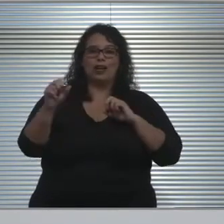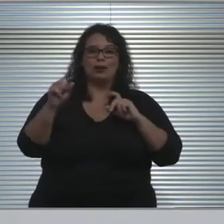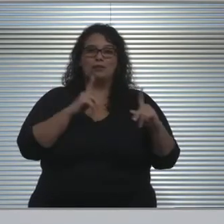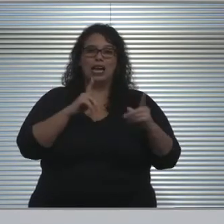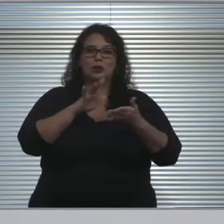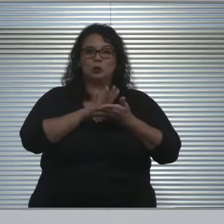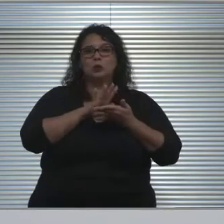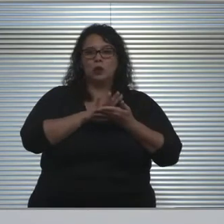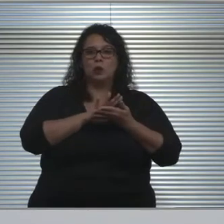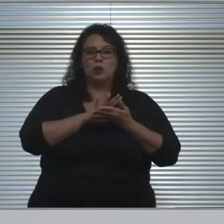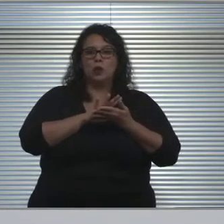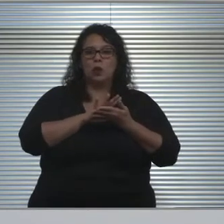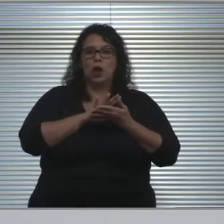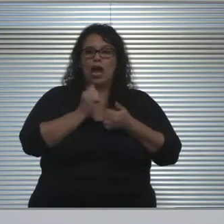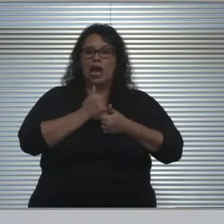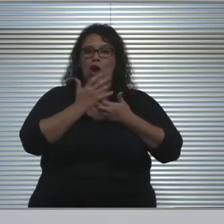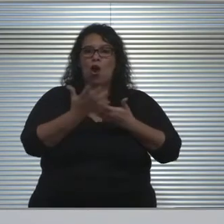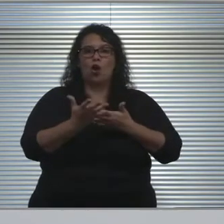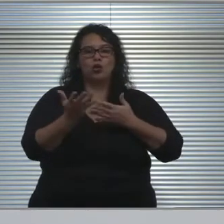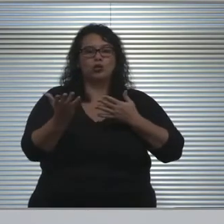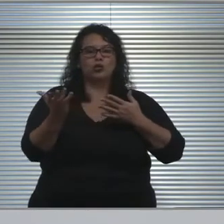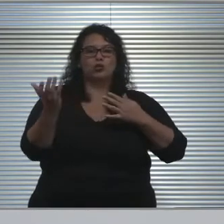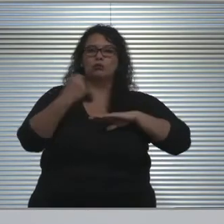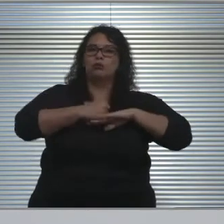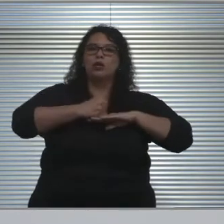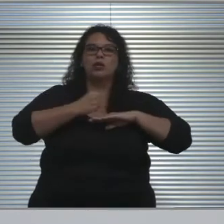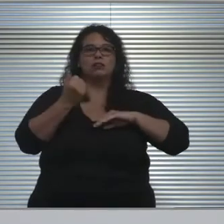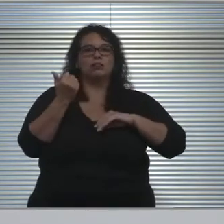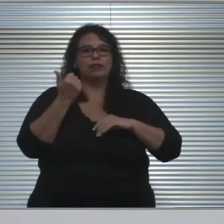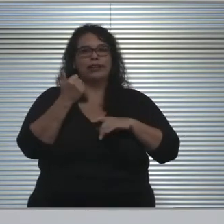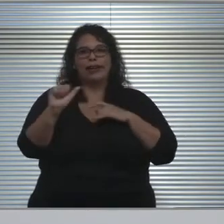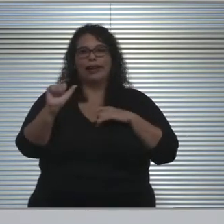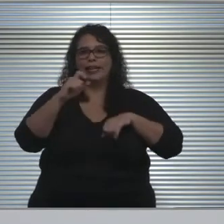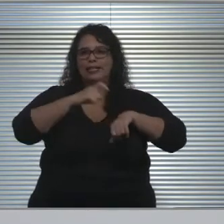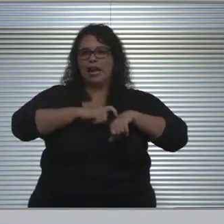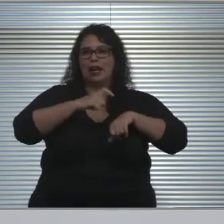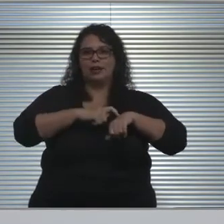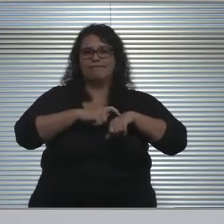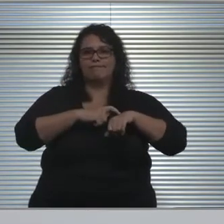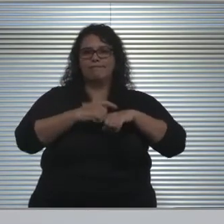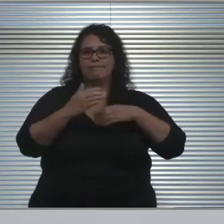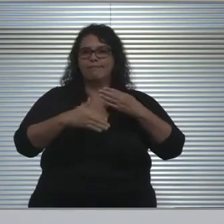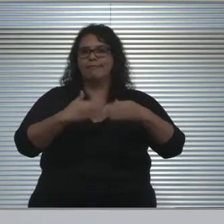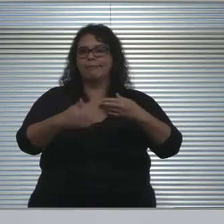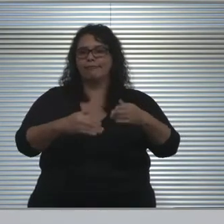and would cause us to have to close for any length of time going forward. And so our decision,